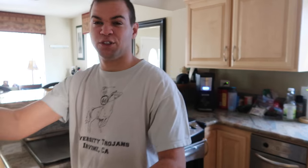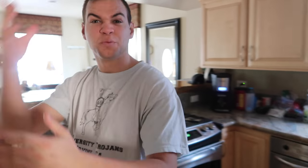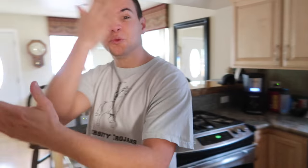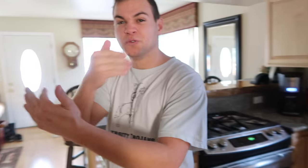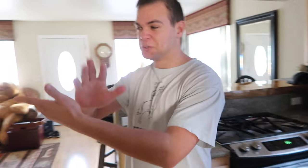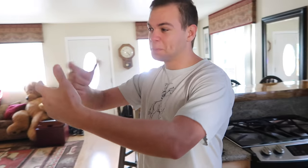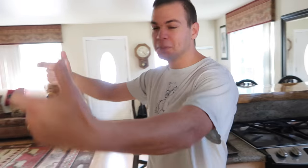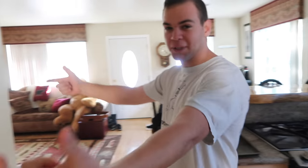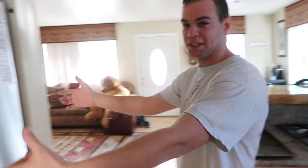its beautiful. nice and big